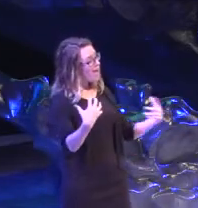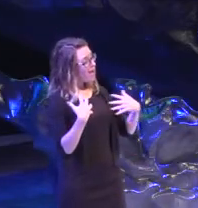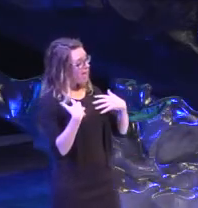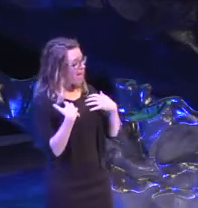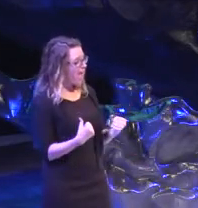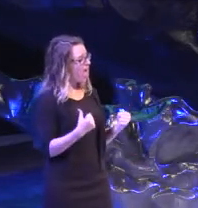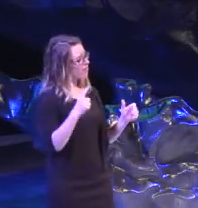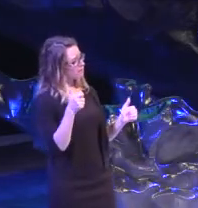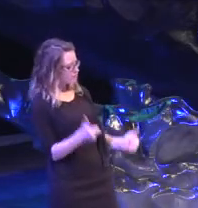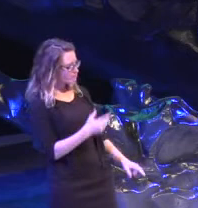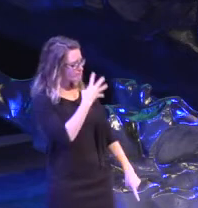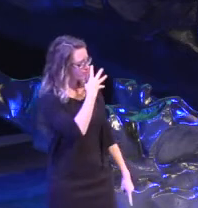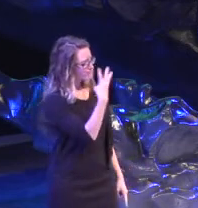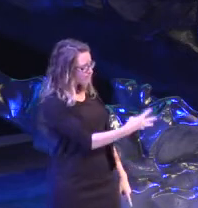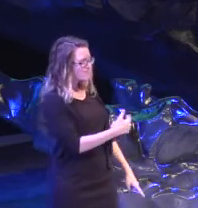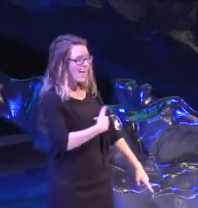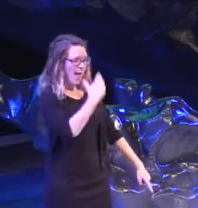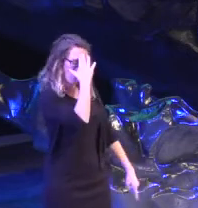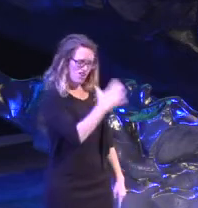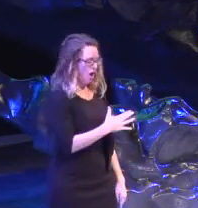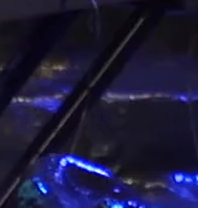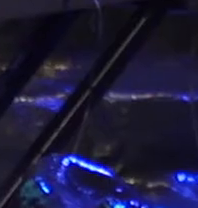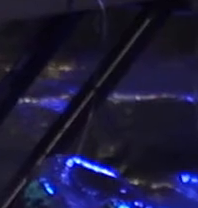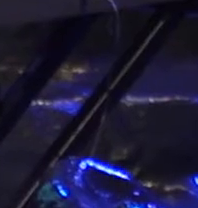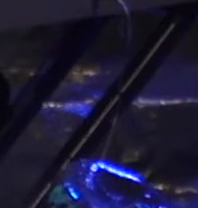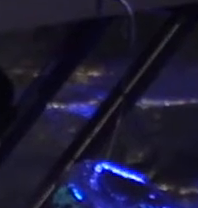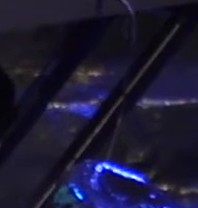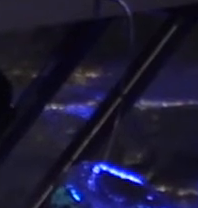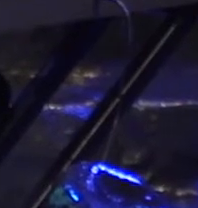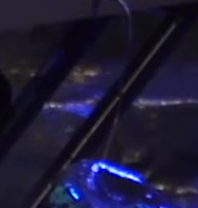I tell myself I know there's somethin' better in store